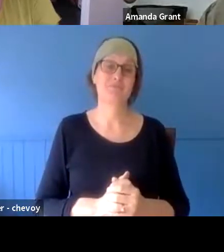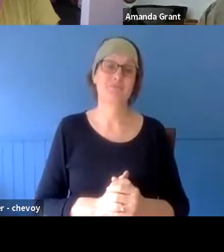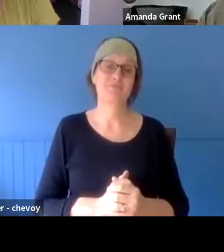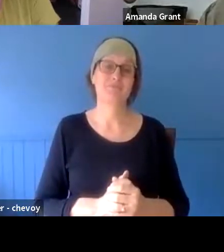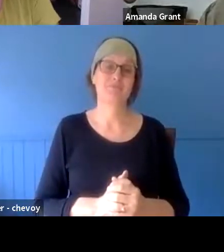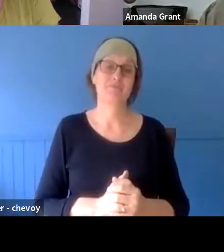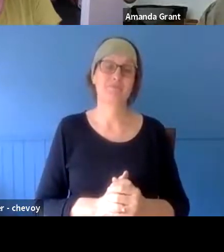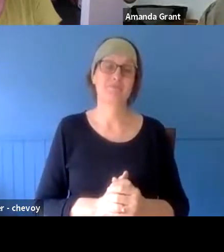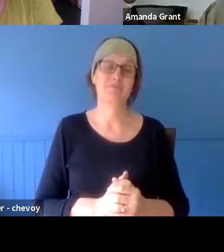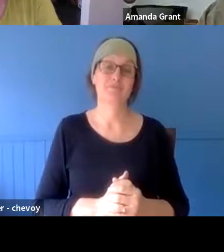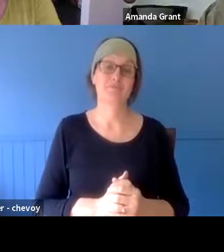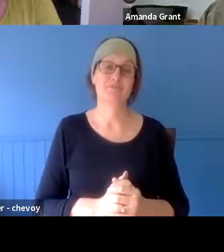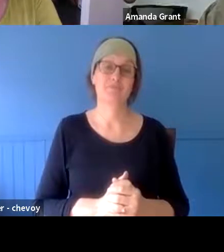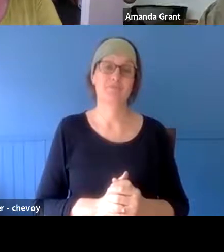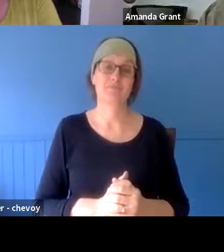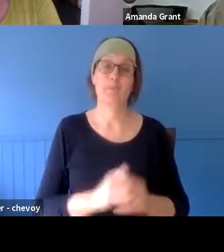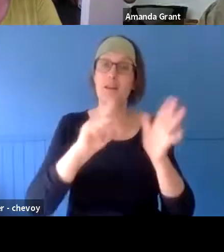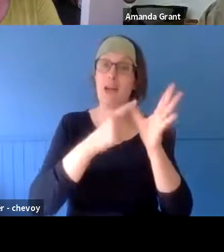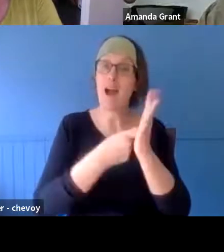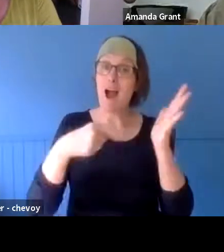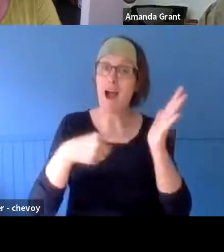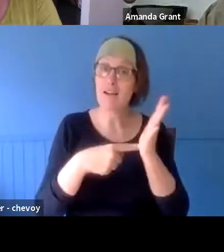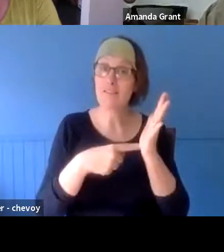one - as you said, Amanda, you're not sitting there opposite a